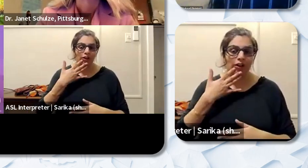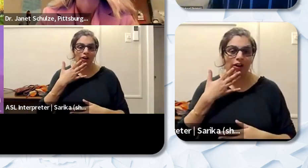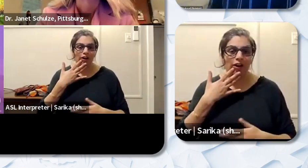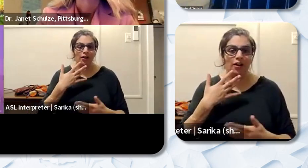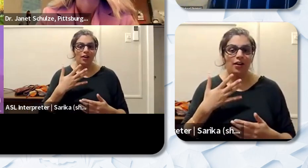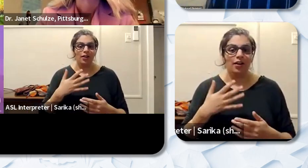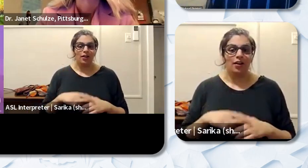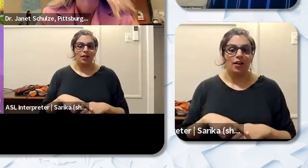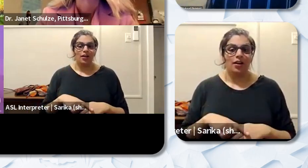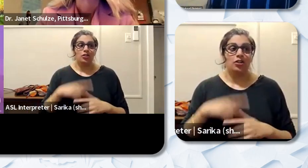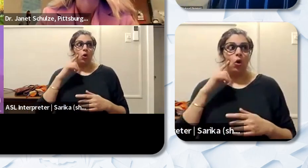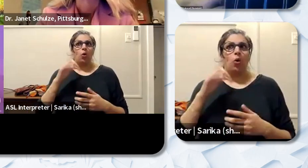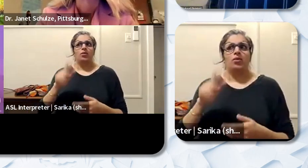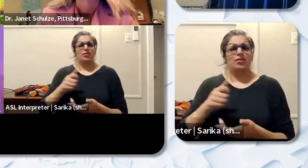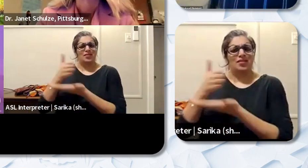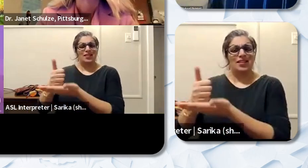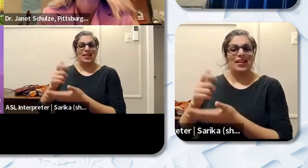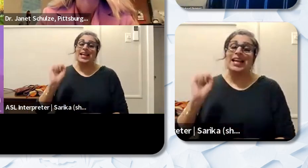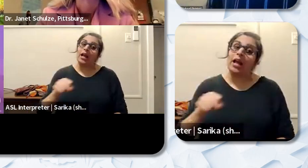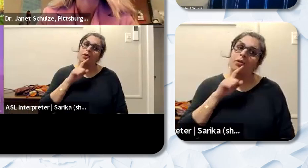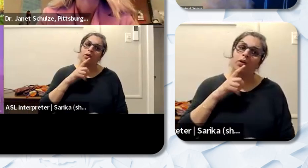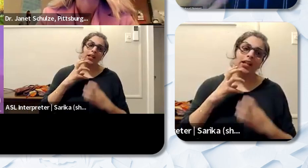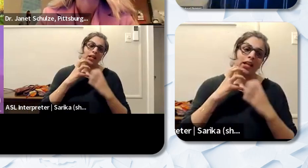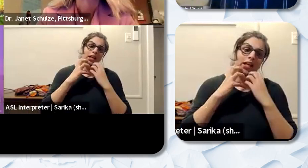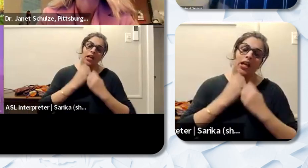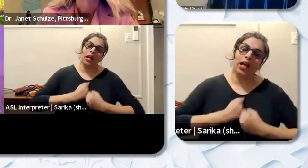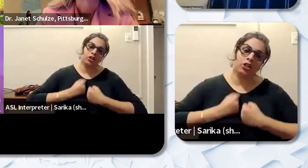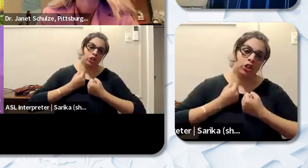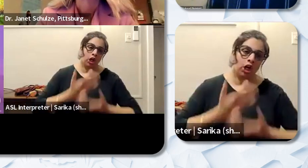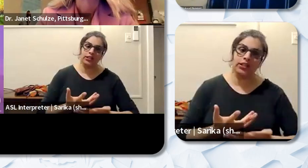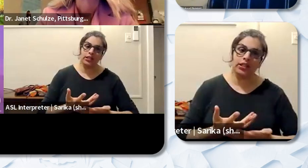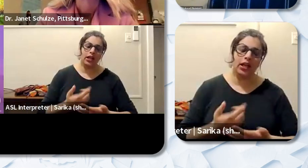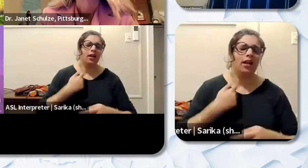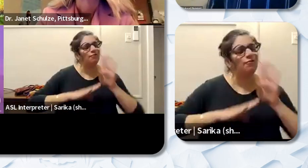that'll be helpful. It can be really taxing and I'm really frustrating as well and when you know